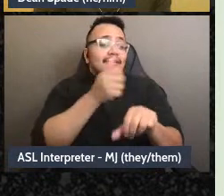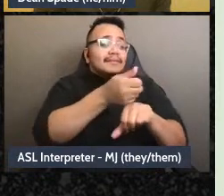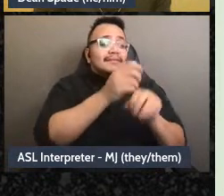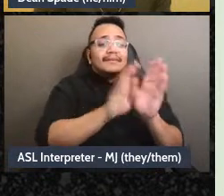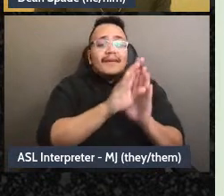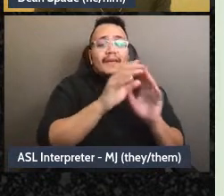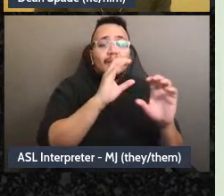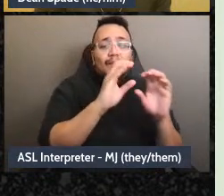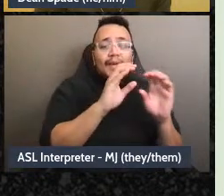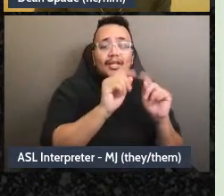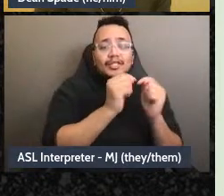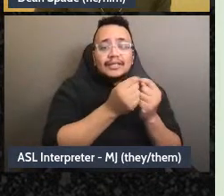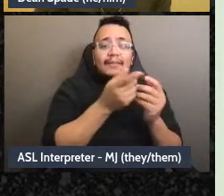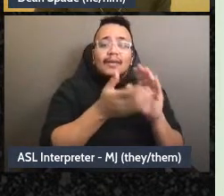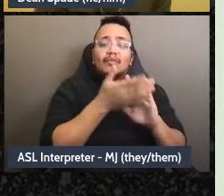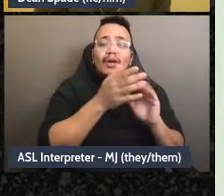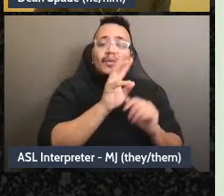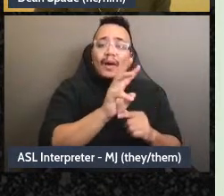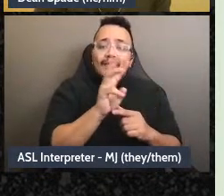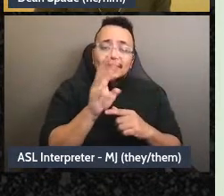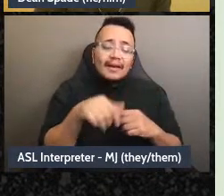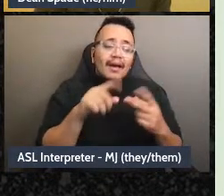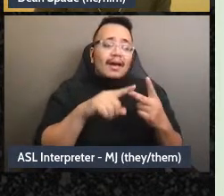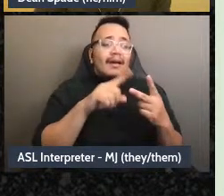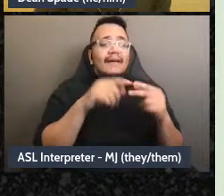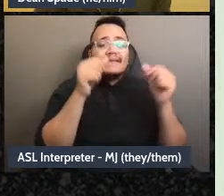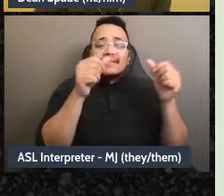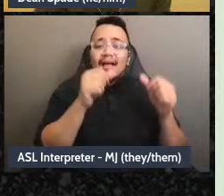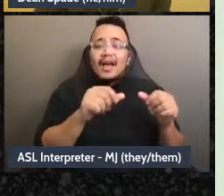runs our website and puts up our flyers in the neighborhood if we're using paper